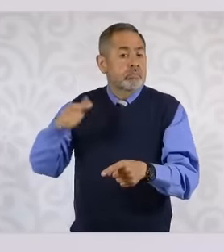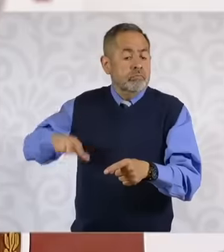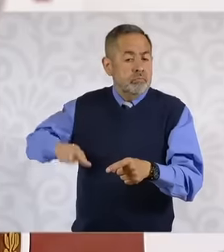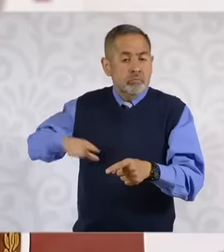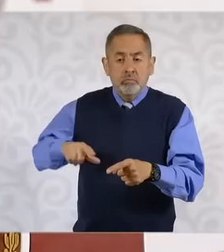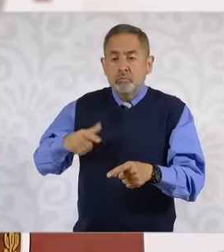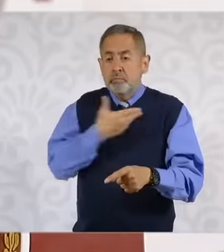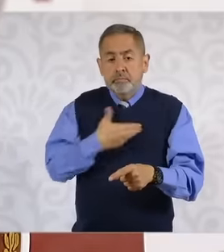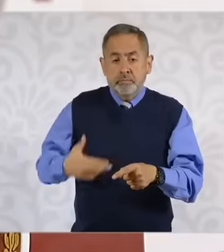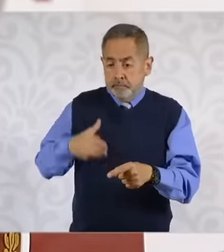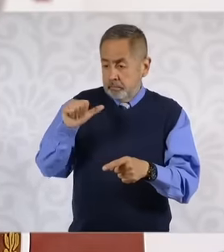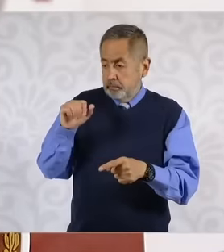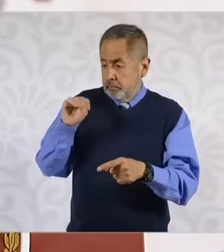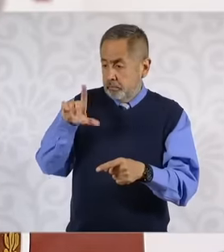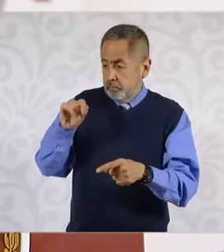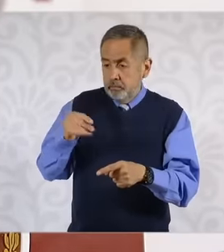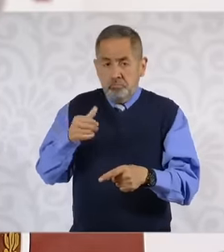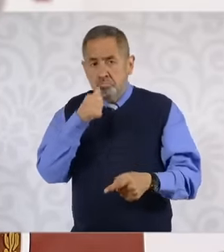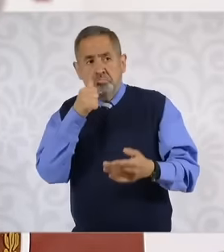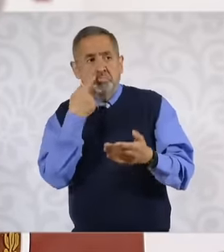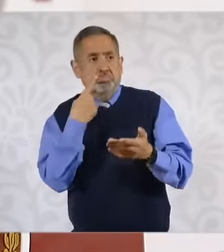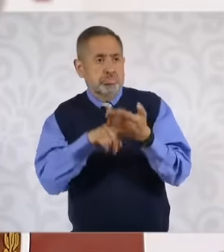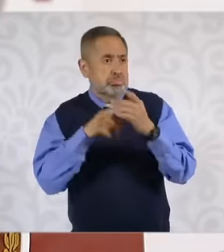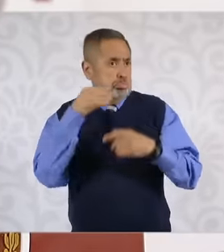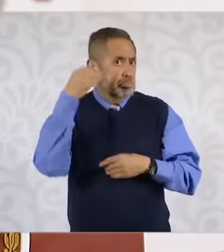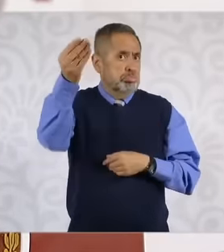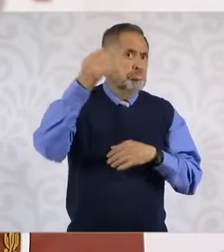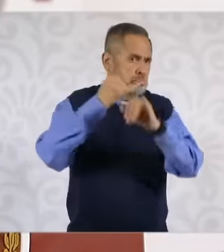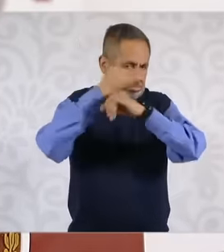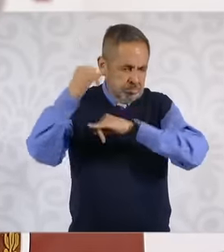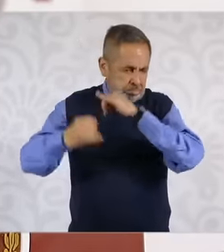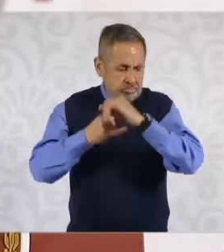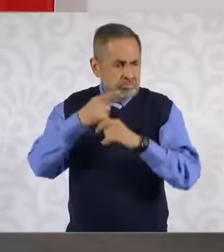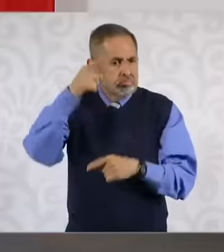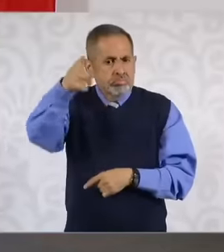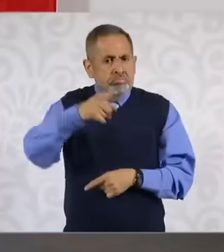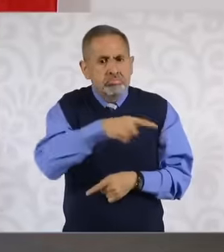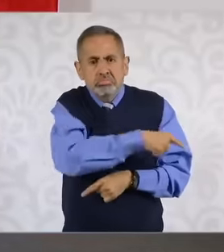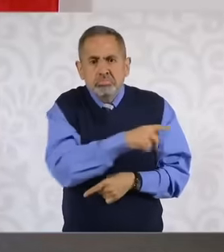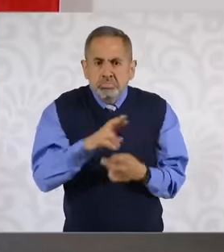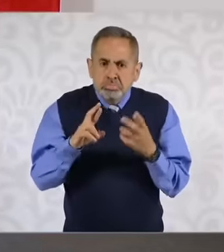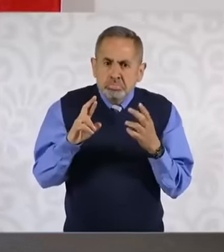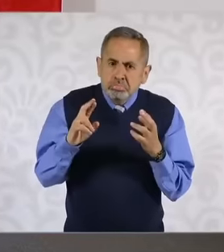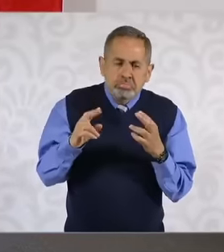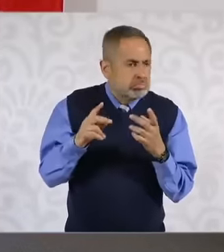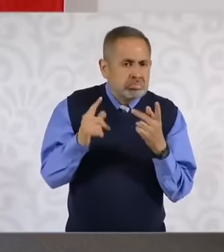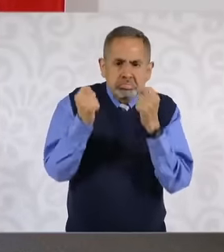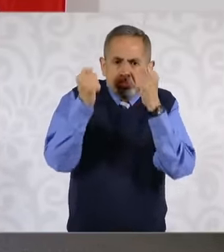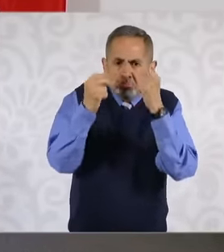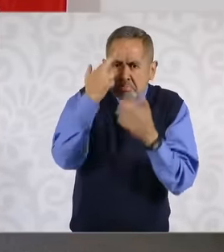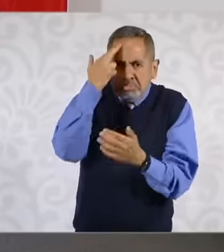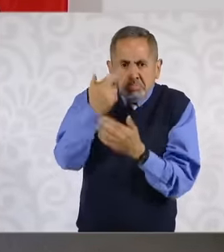Obrador in international instances for the violation of the sovereignty of our country in